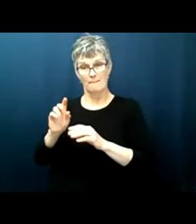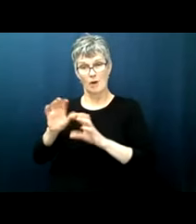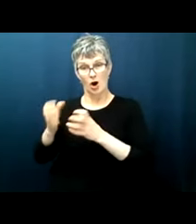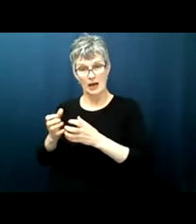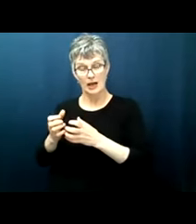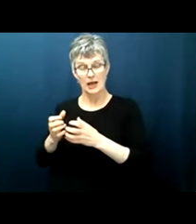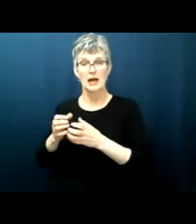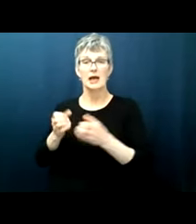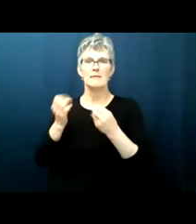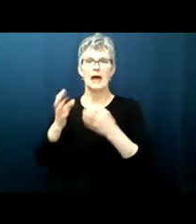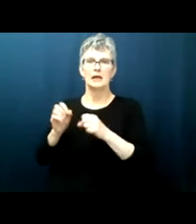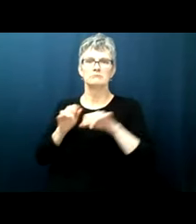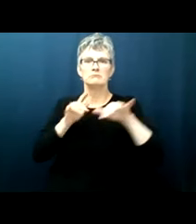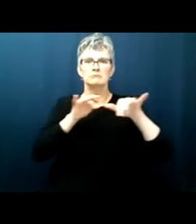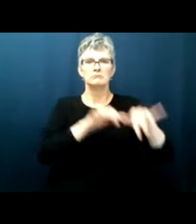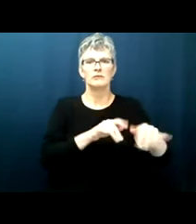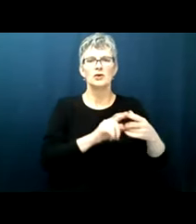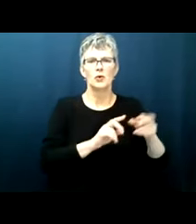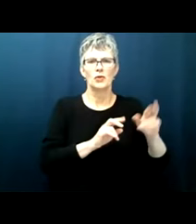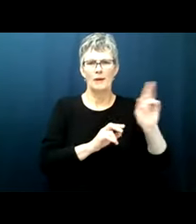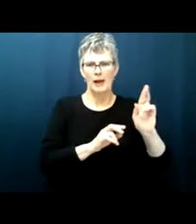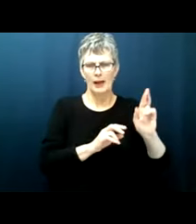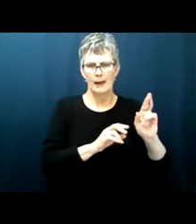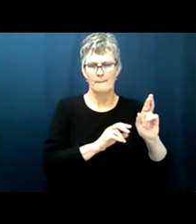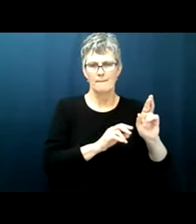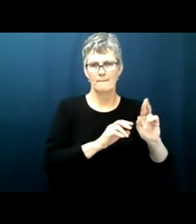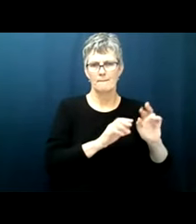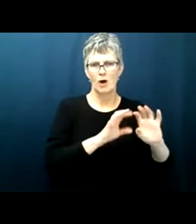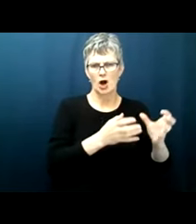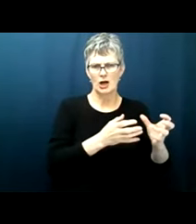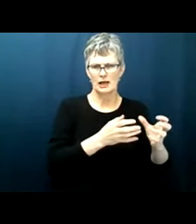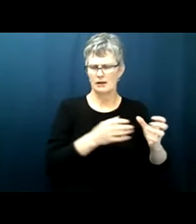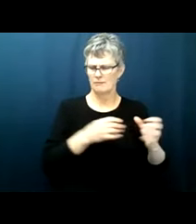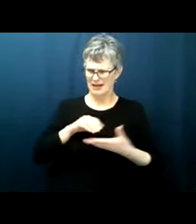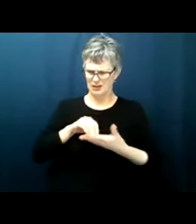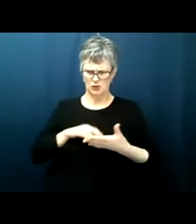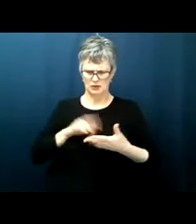my history classes all often have this moment of wait what happened and how did that become that um